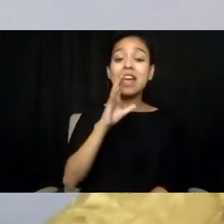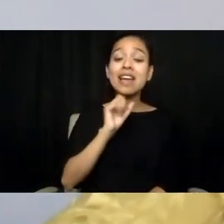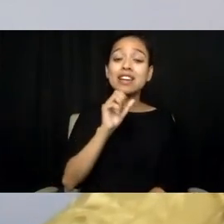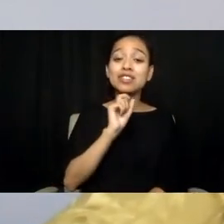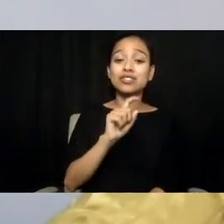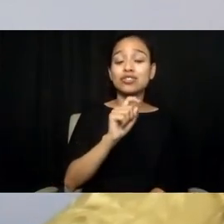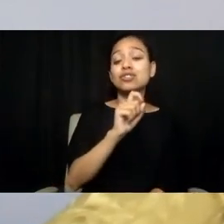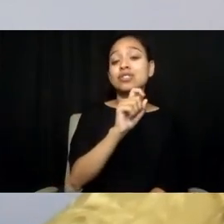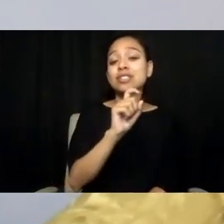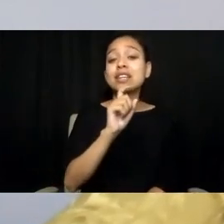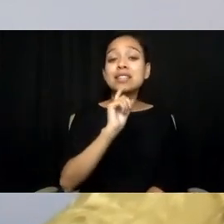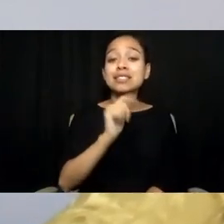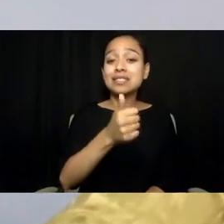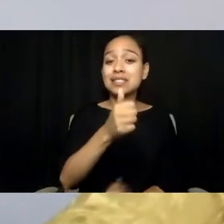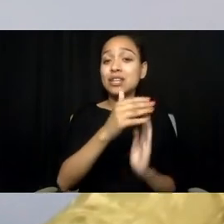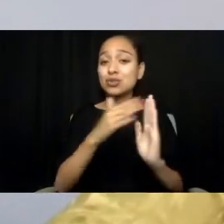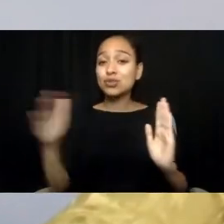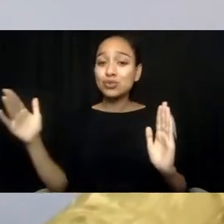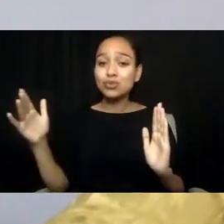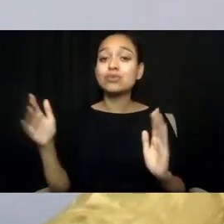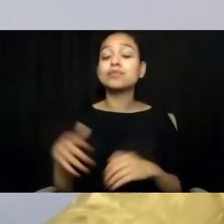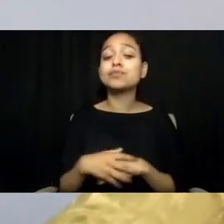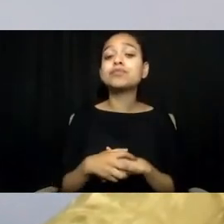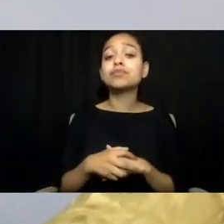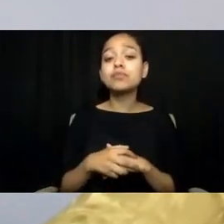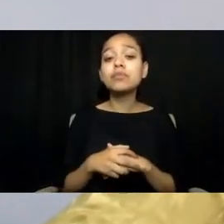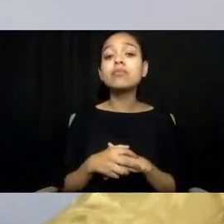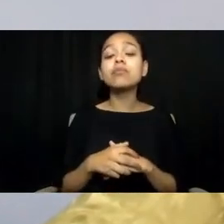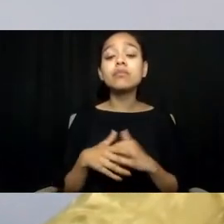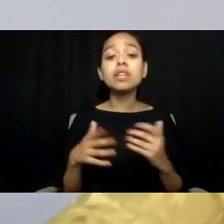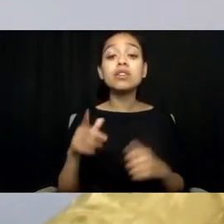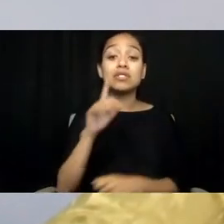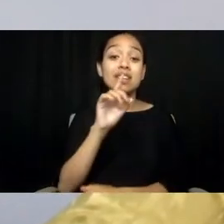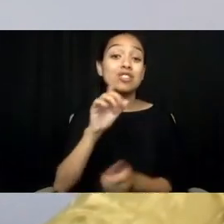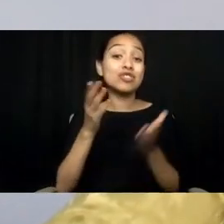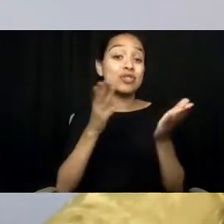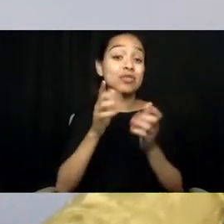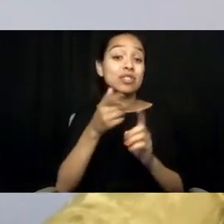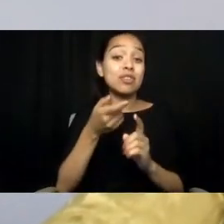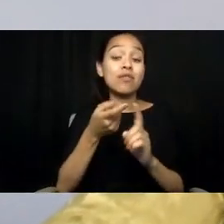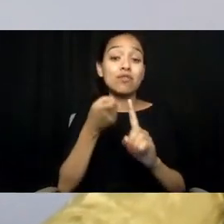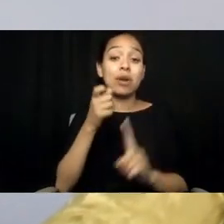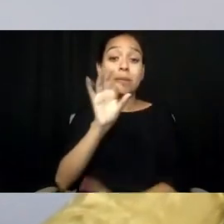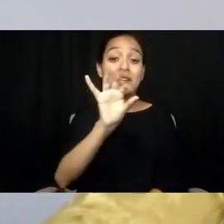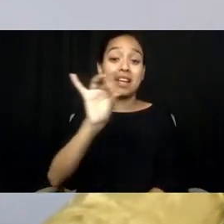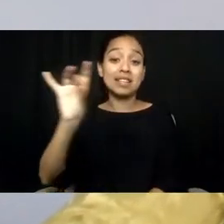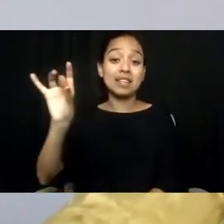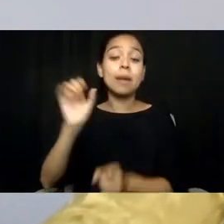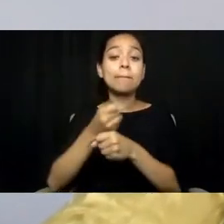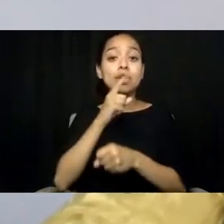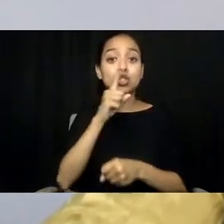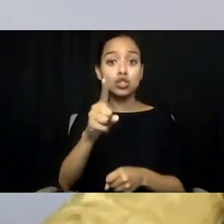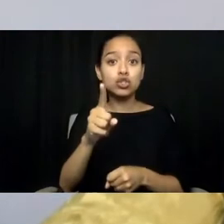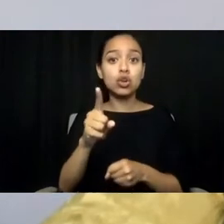are equipped with funding and resources from 988 to ensure that needs can be met. Our culminating keynote has been a leader